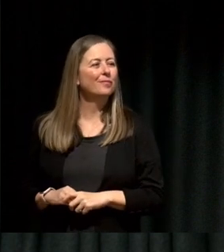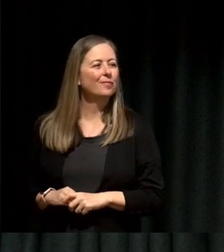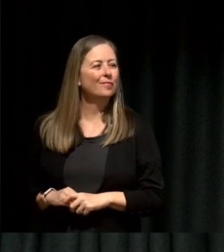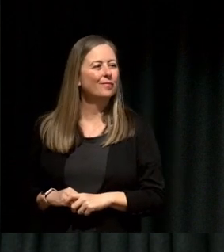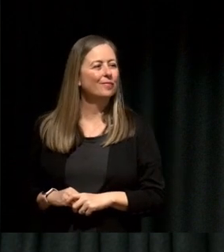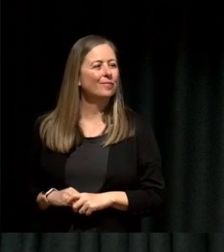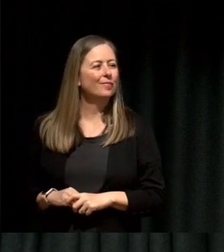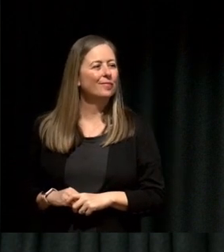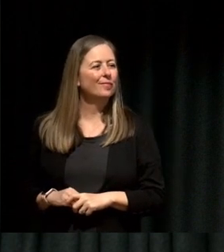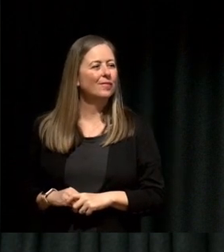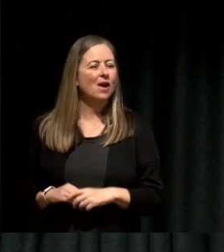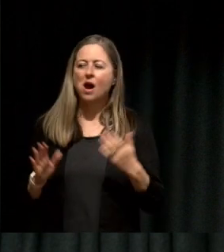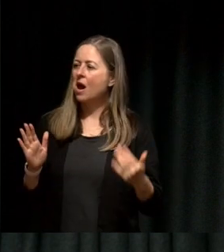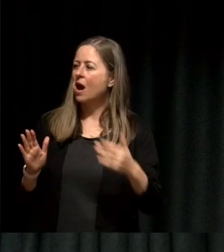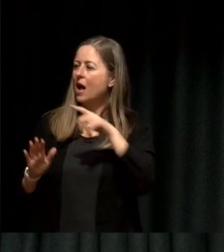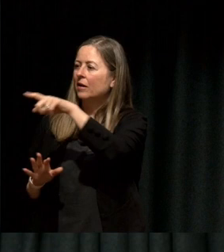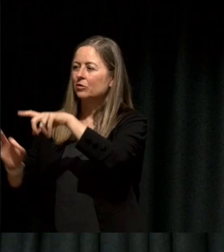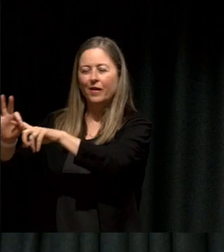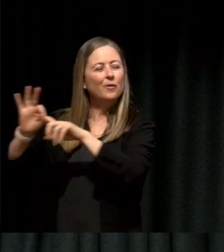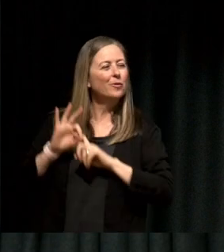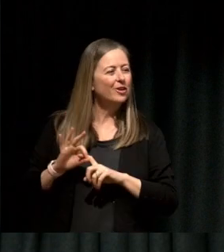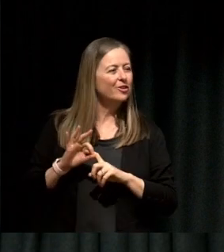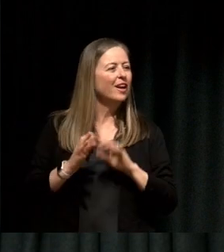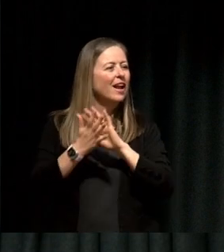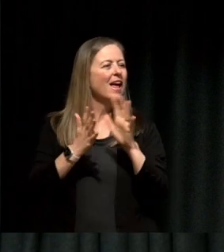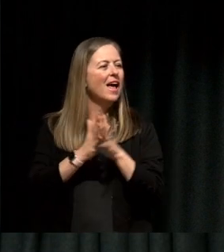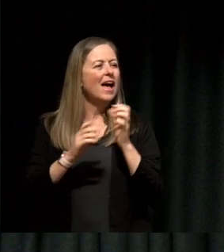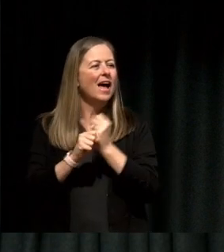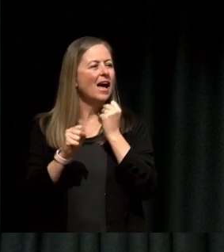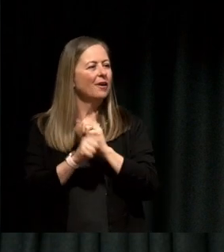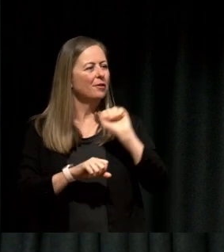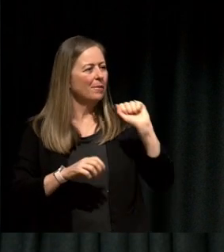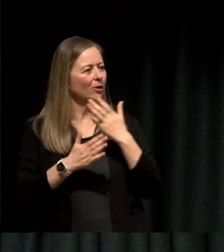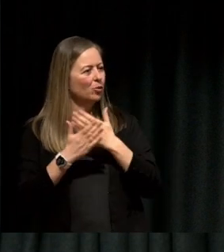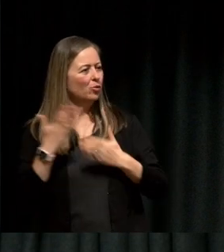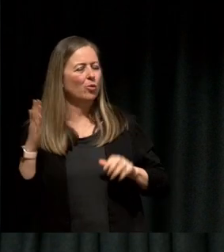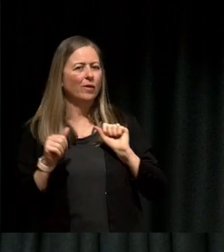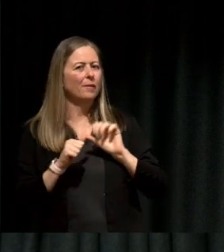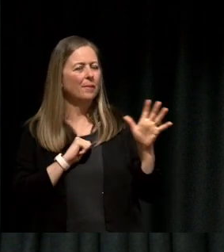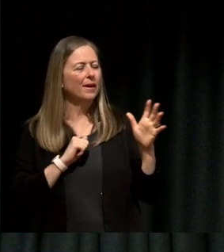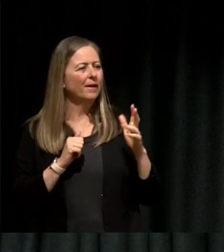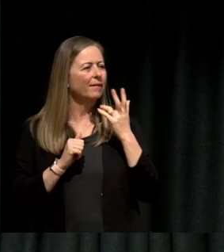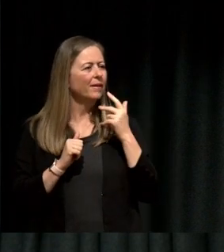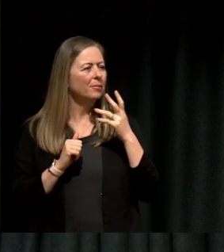Because if you're telling your story again and again and you said that you spoke about